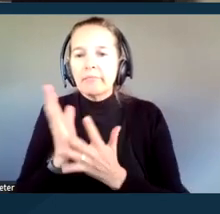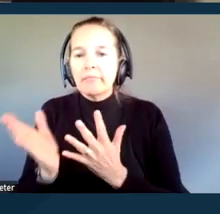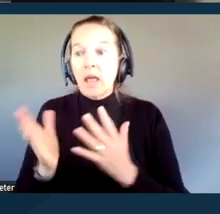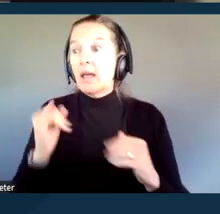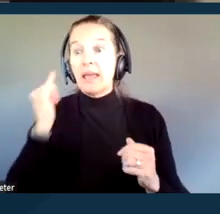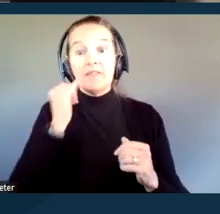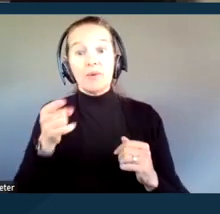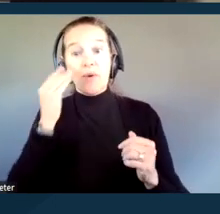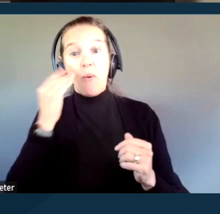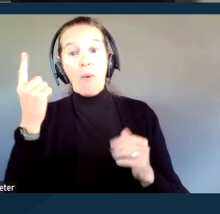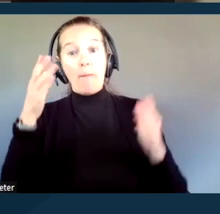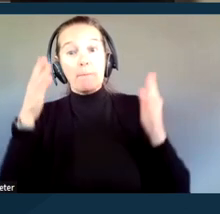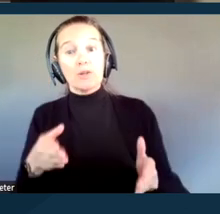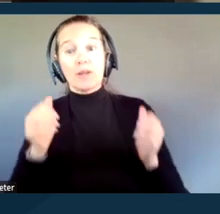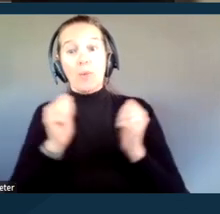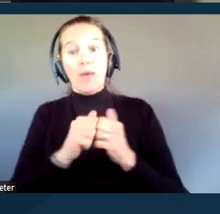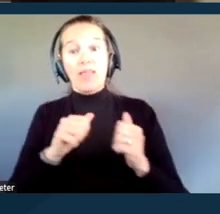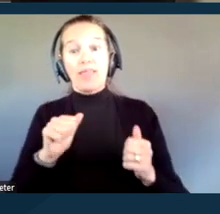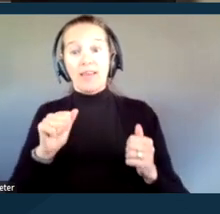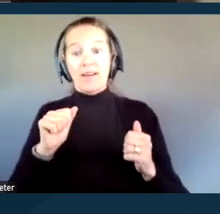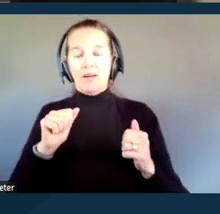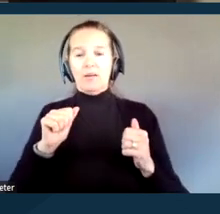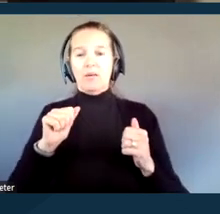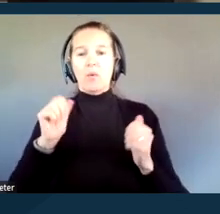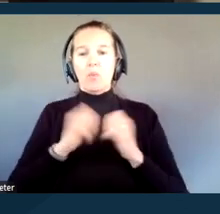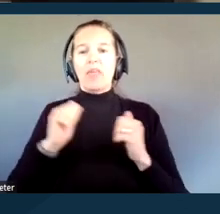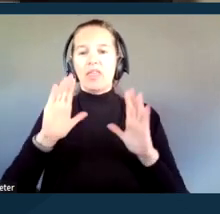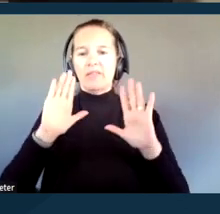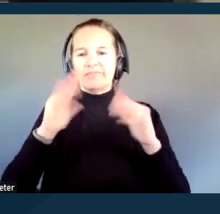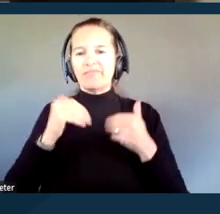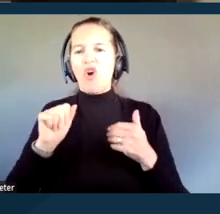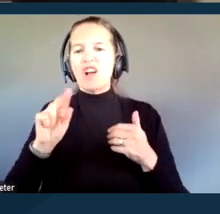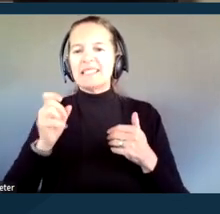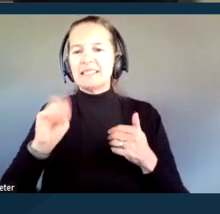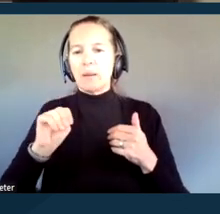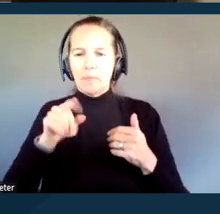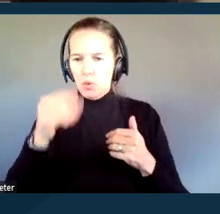you know one person with autism. Likewise, if you know one person who is deaf,